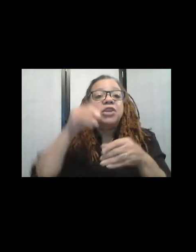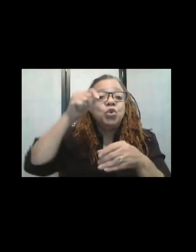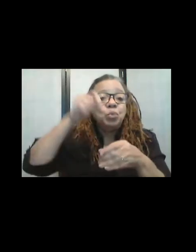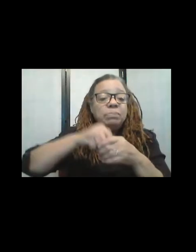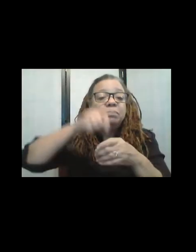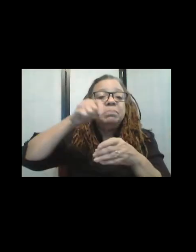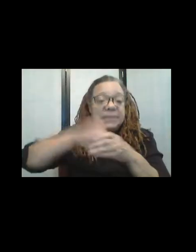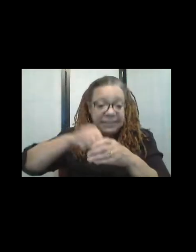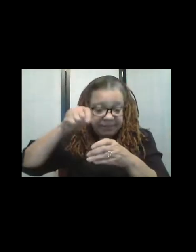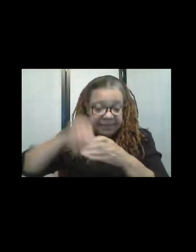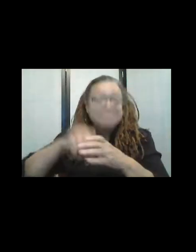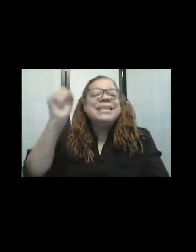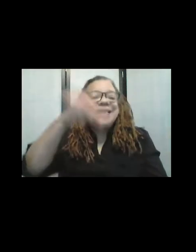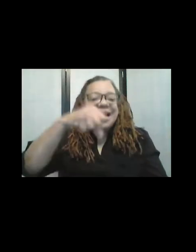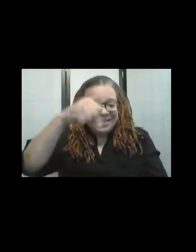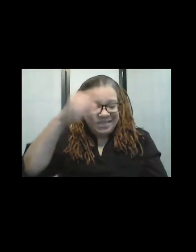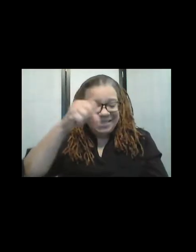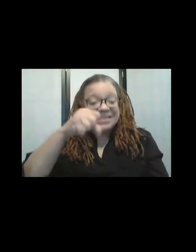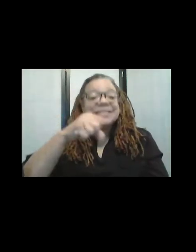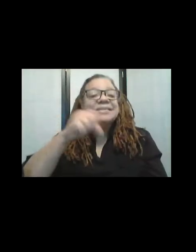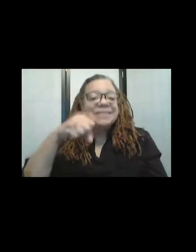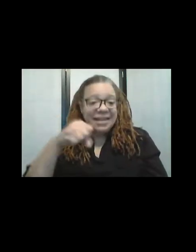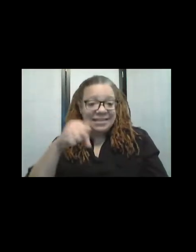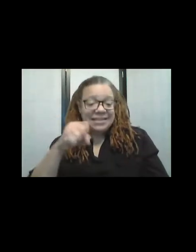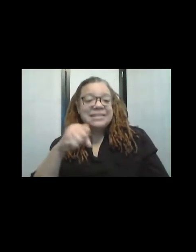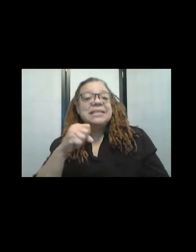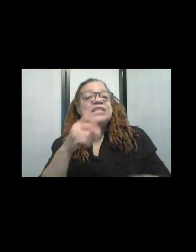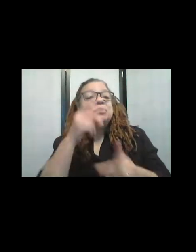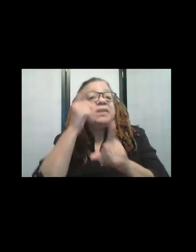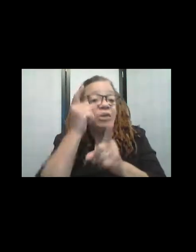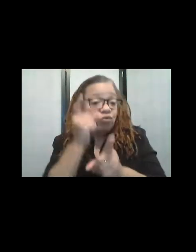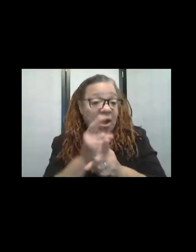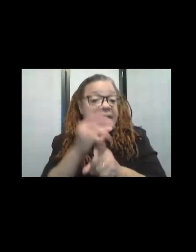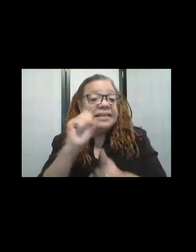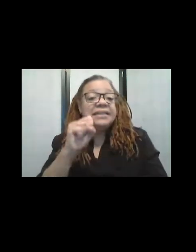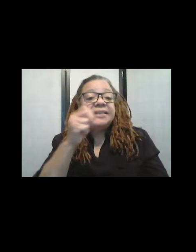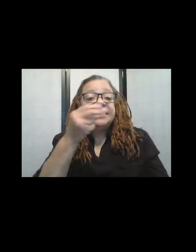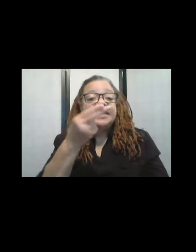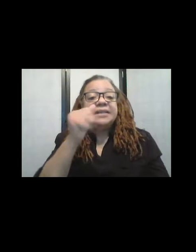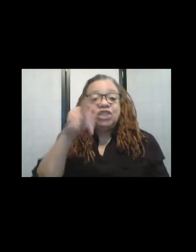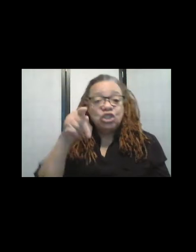Yes, to be in the right shape. Right. If you have a ball, or a gnome, or a